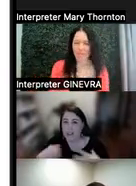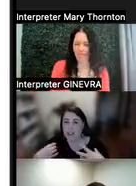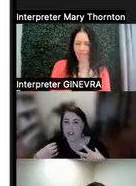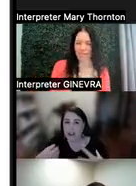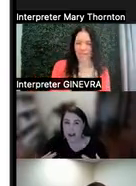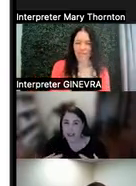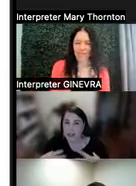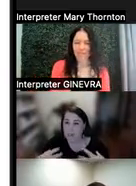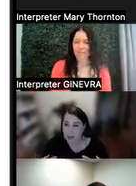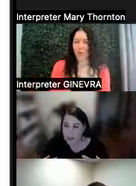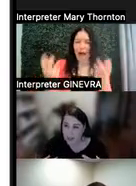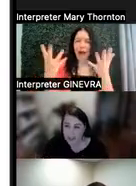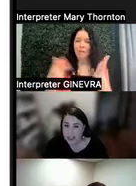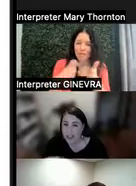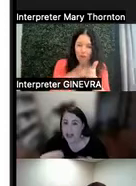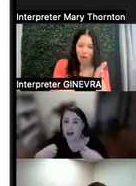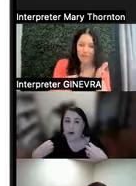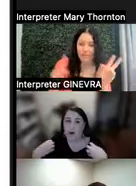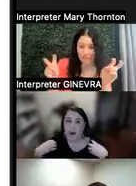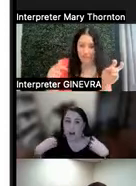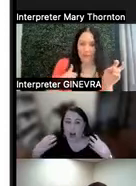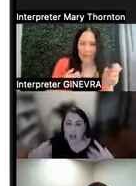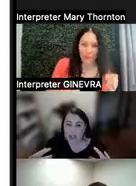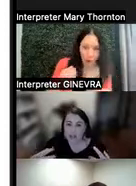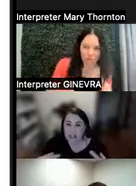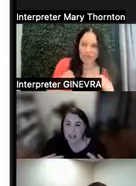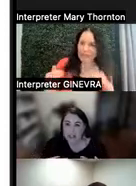going to cost me emotionally, or cognitively,